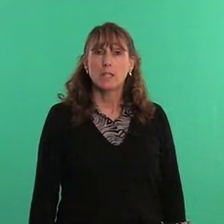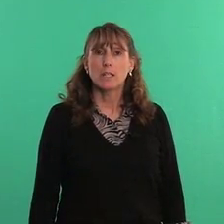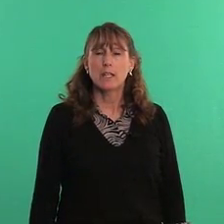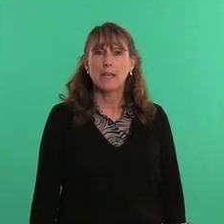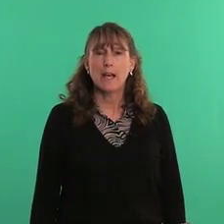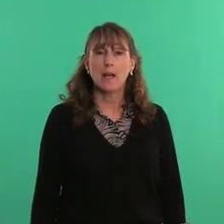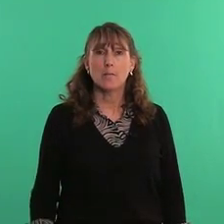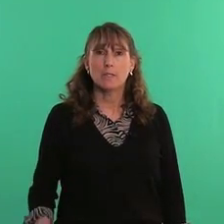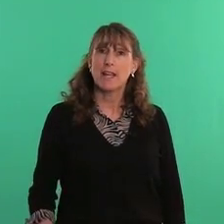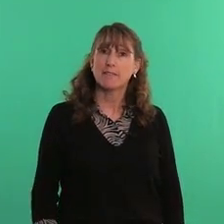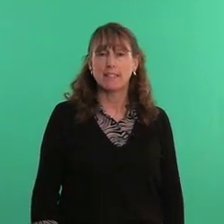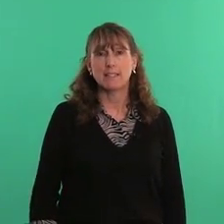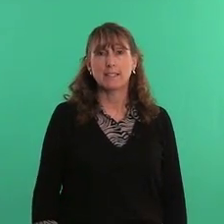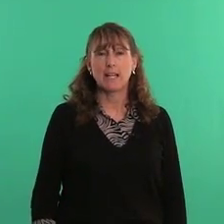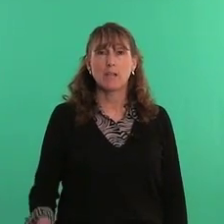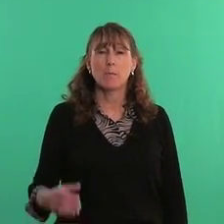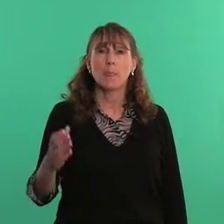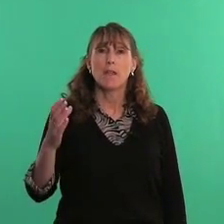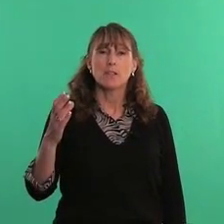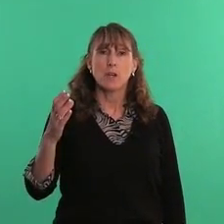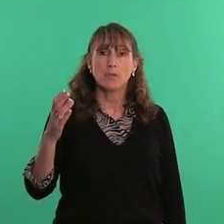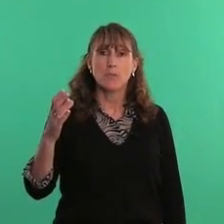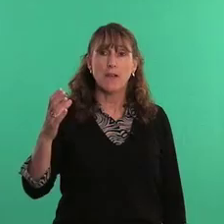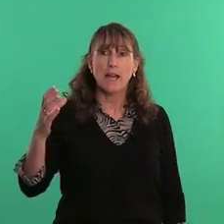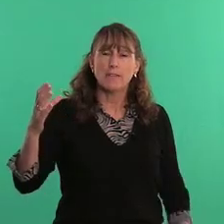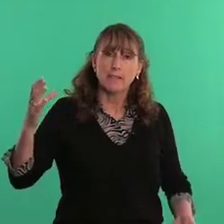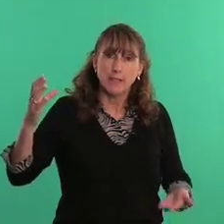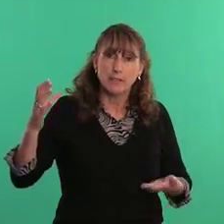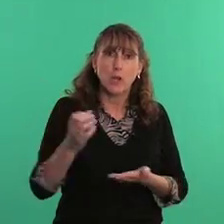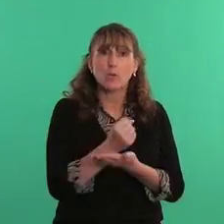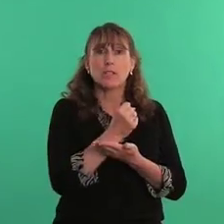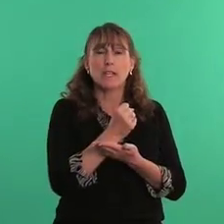[um] kind of a silly sign, start with the 5 and then go to the S